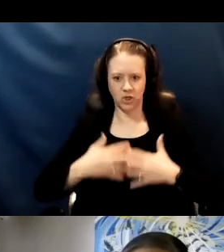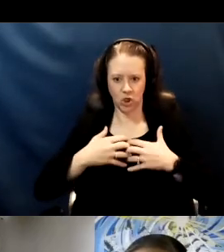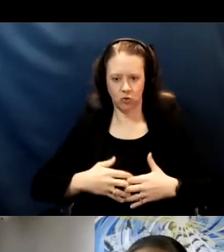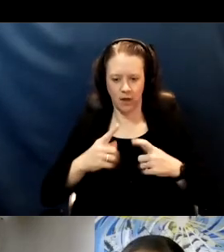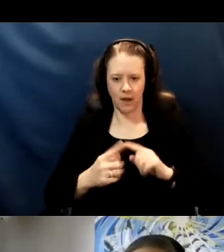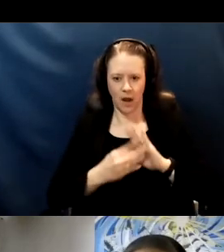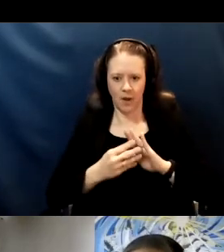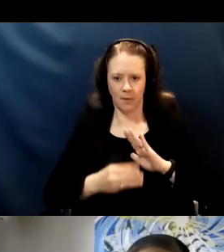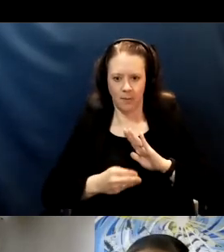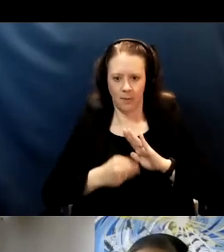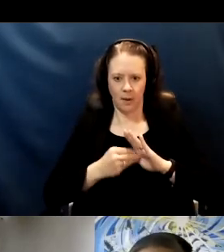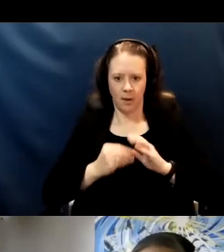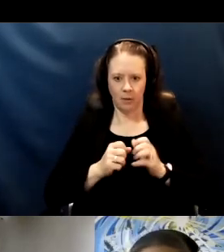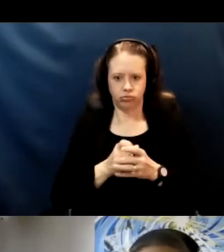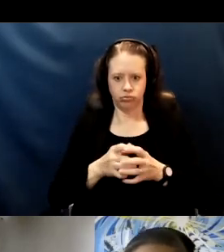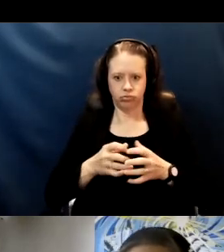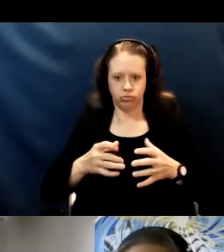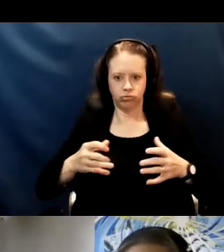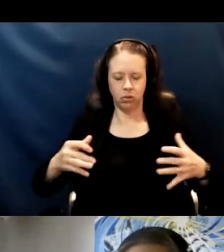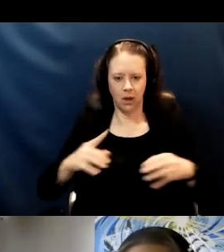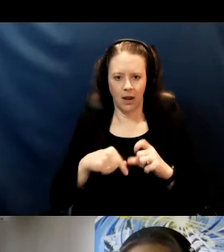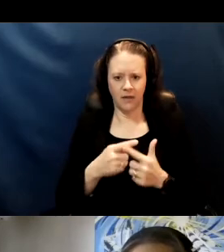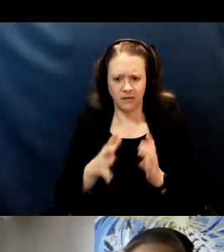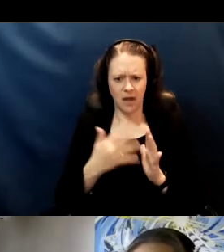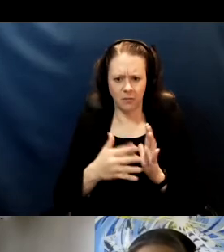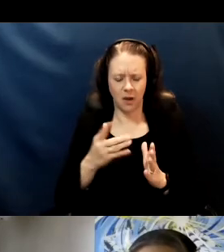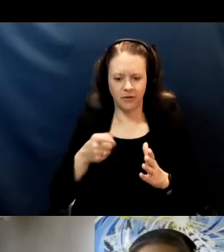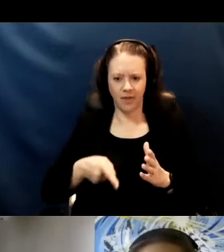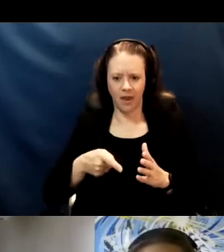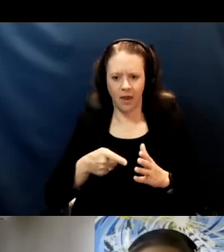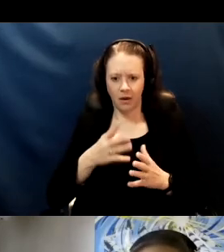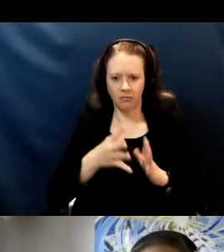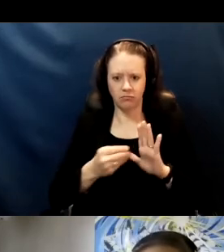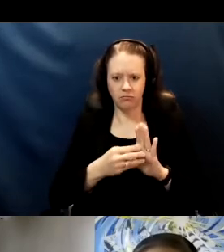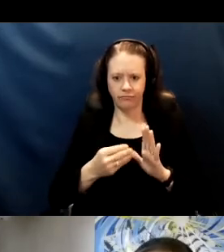And as they're making these copies, they make typos, they make mistakes, and these are called variants.